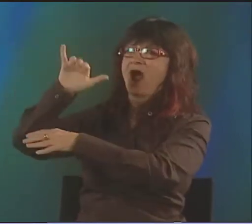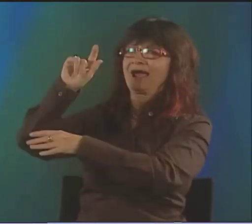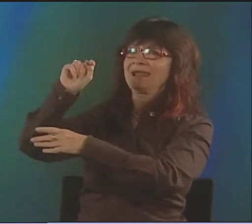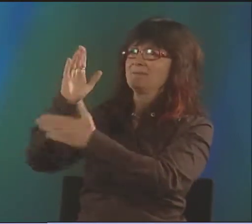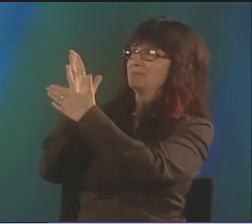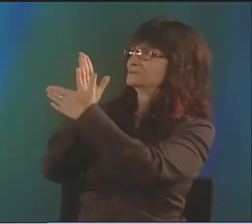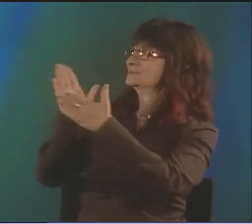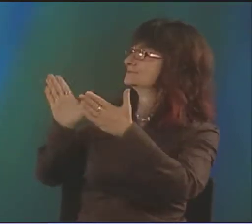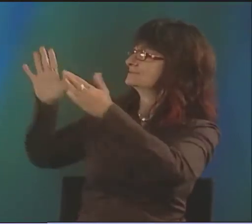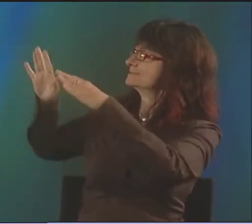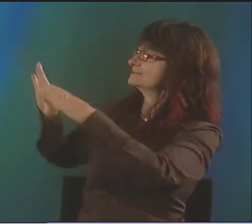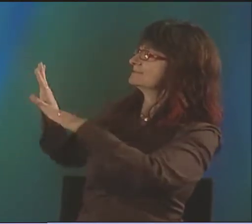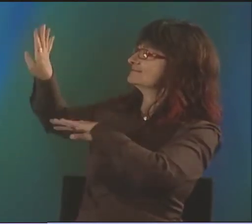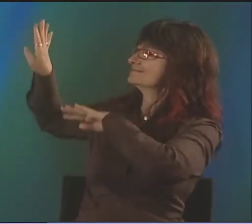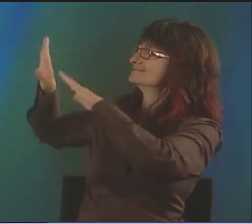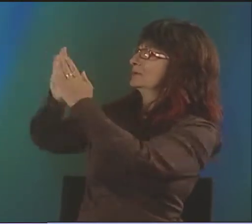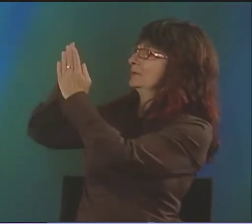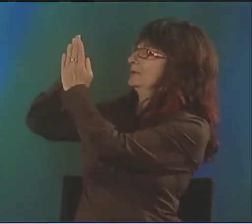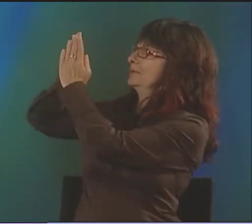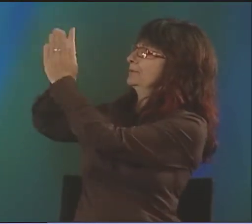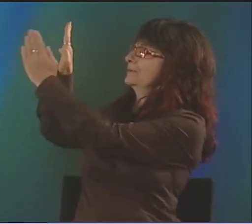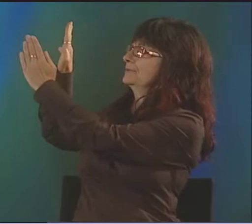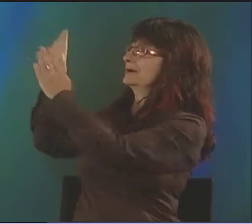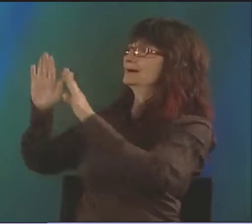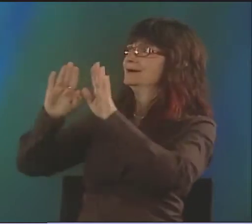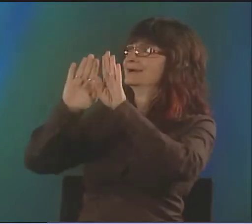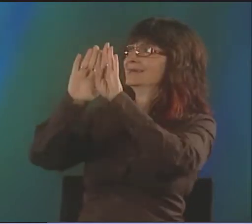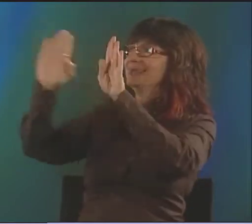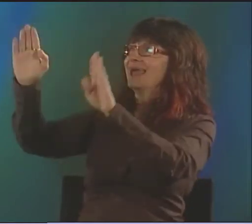AND THE TWO OF THEM WERE IN THAT BREEZEWAY